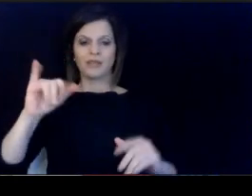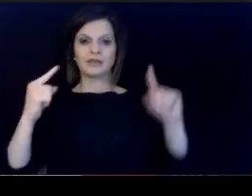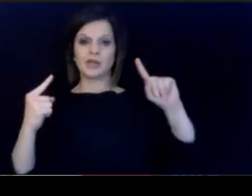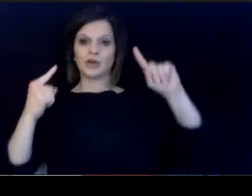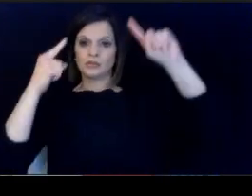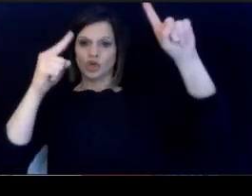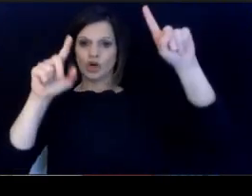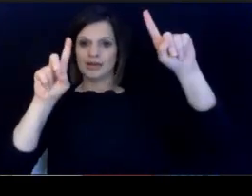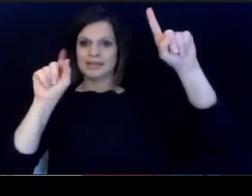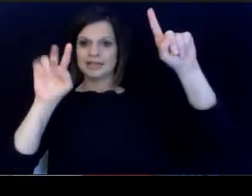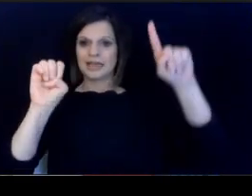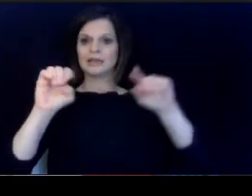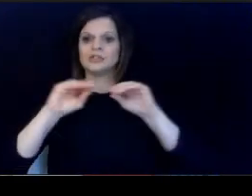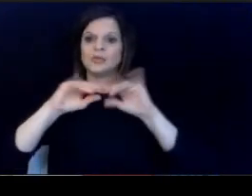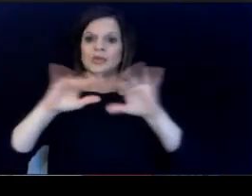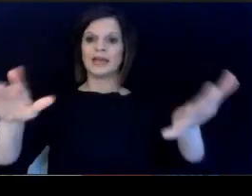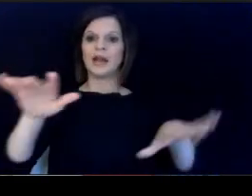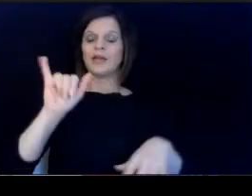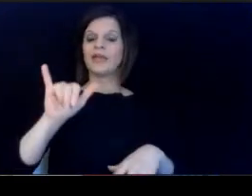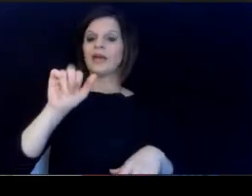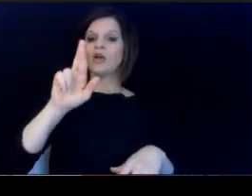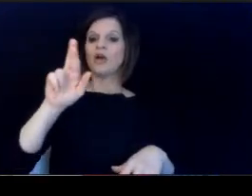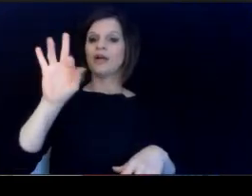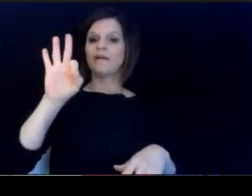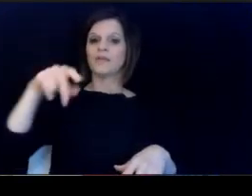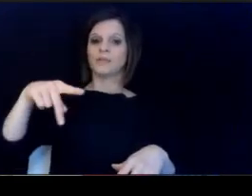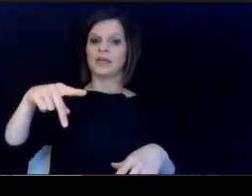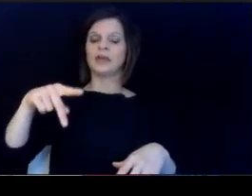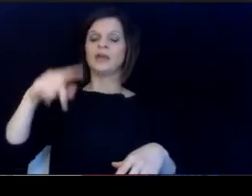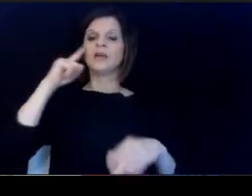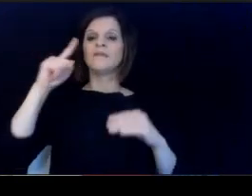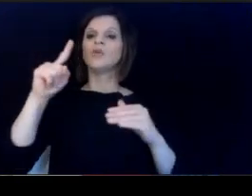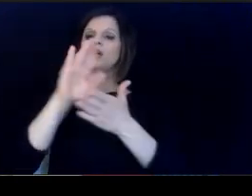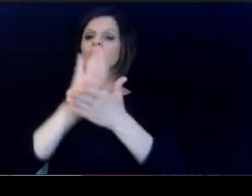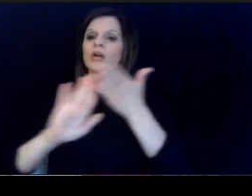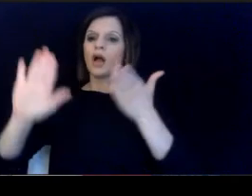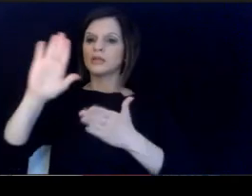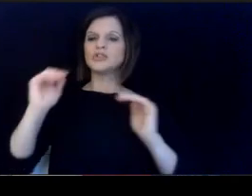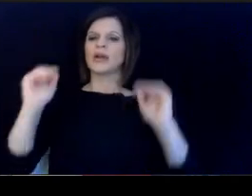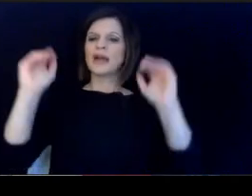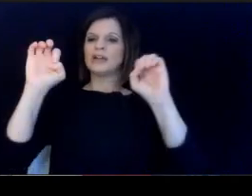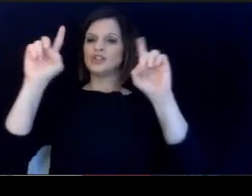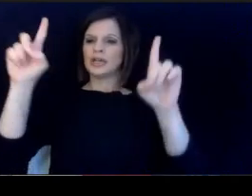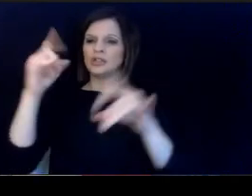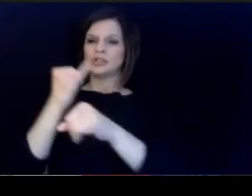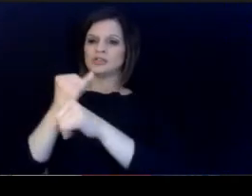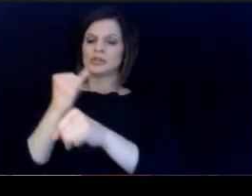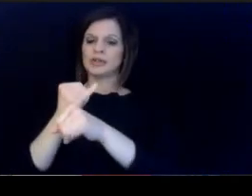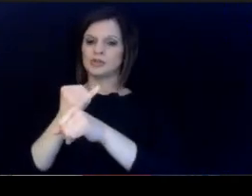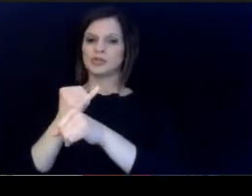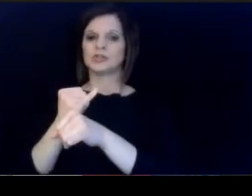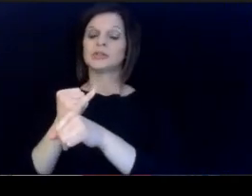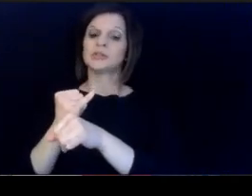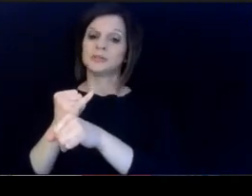that RFP out between higher Ed. institutions Colleges ED program.